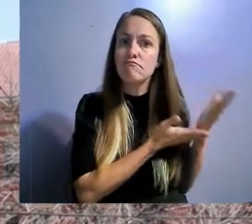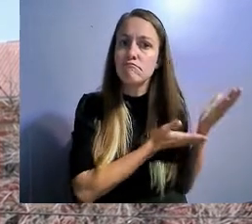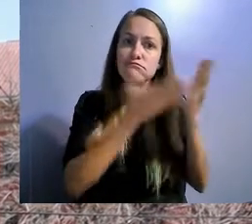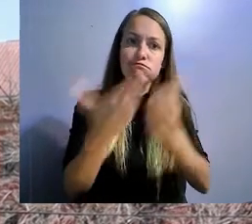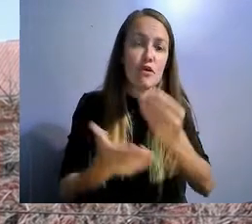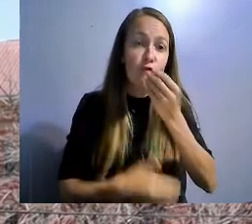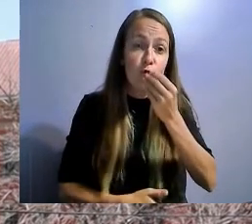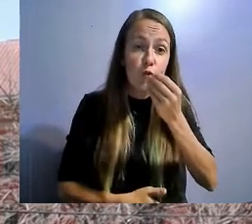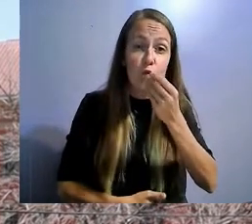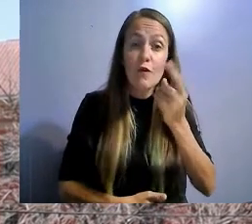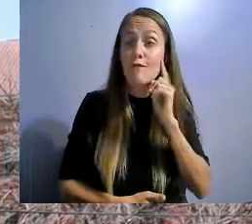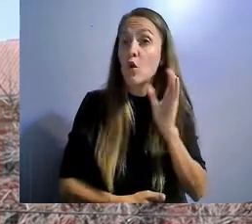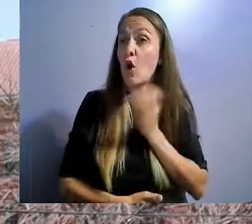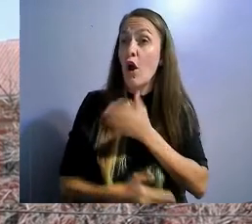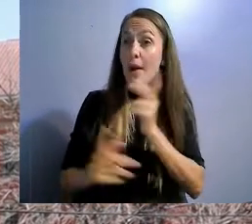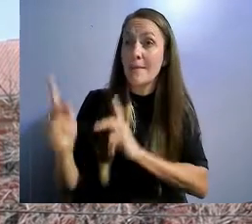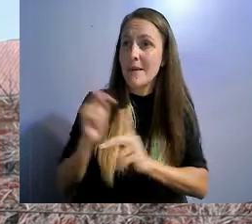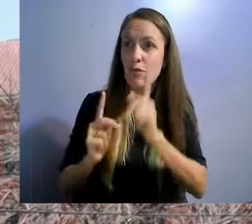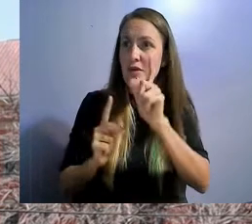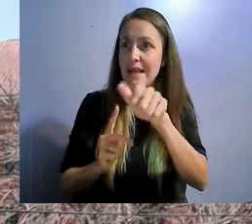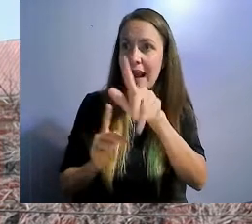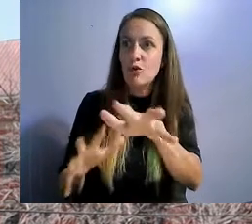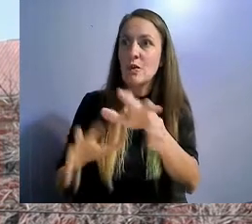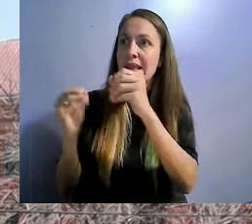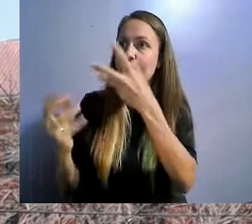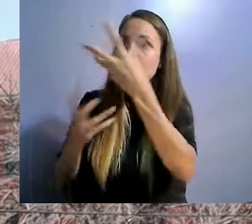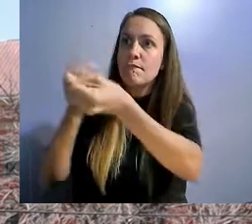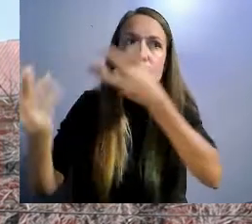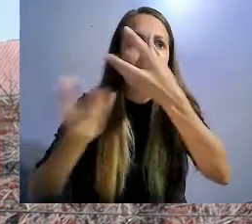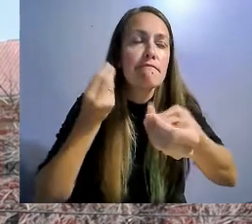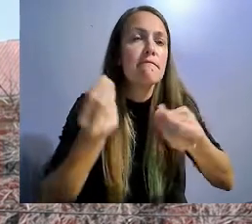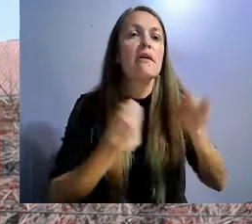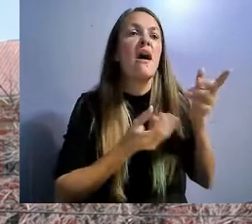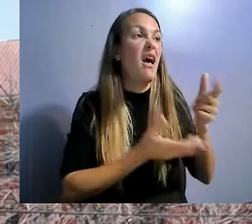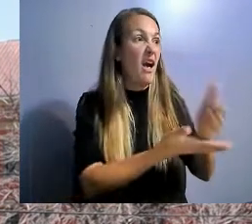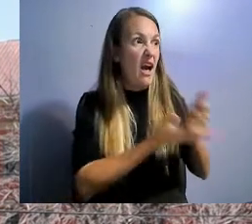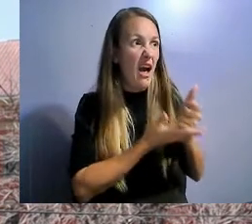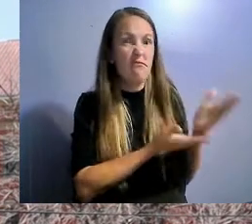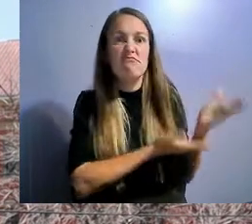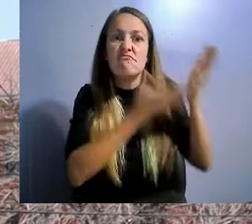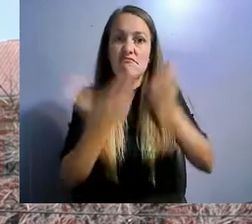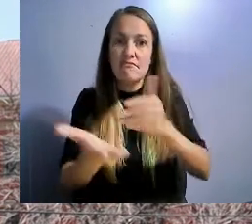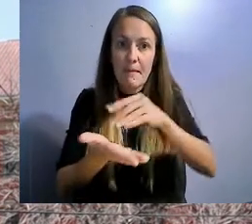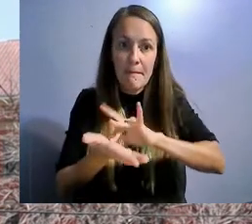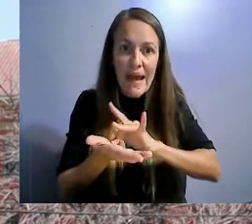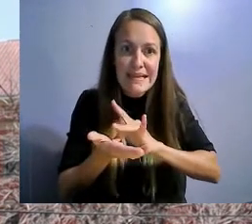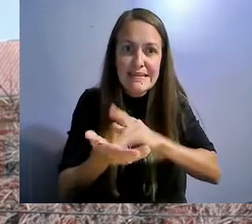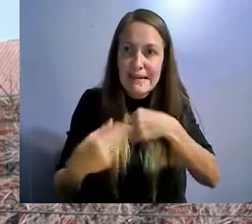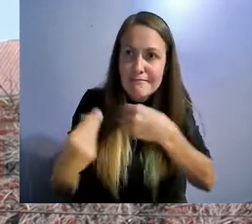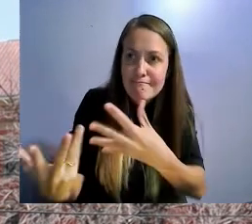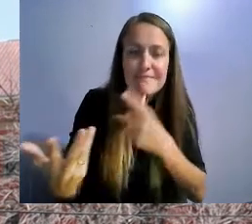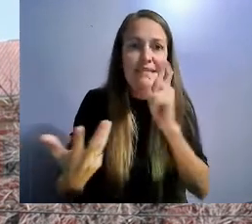They delivered medicine so our people didn't have to go to pharmacy. Working with this kind of collaboration is what makes